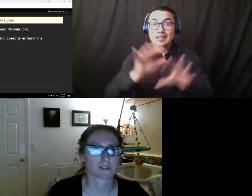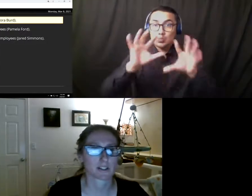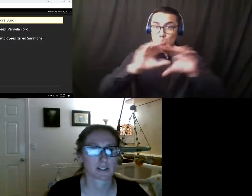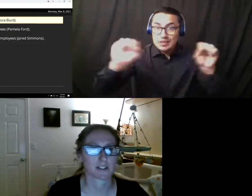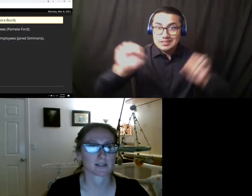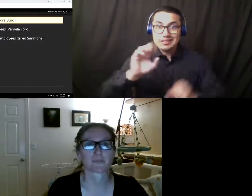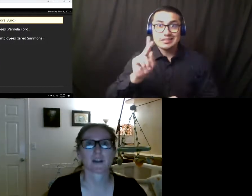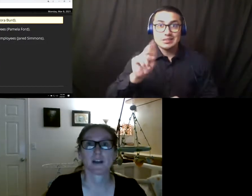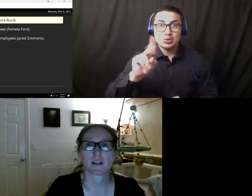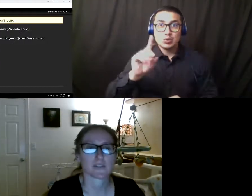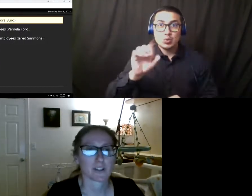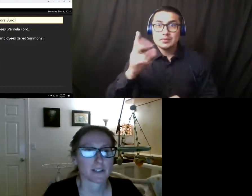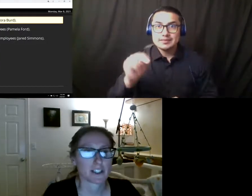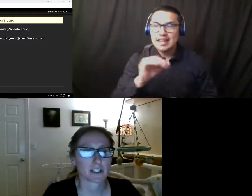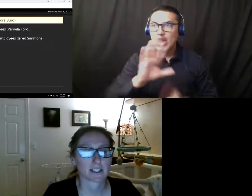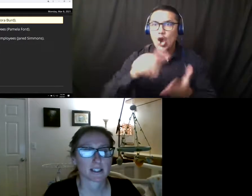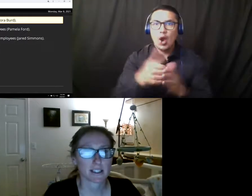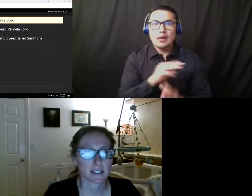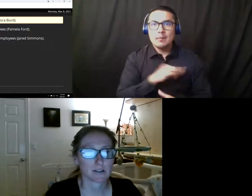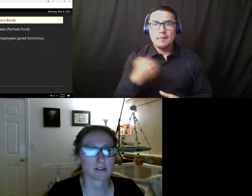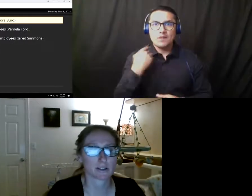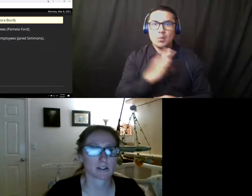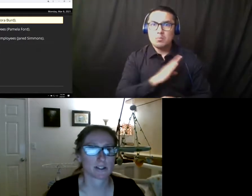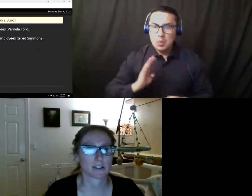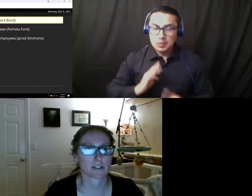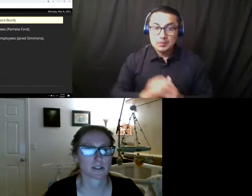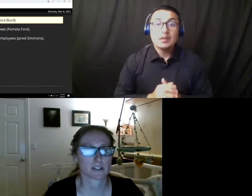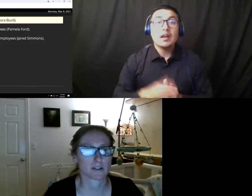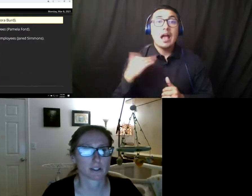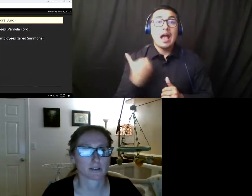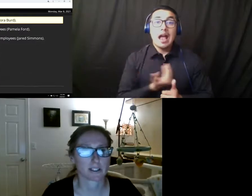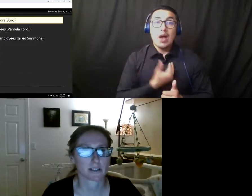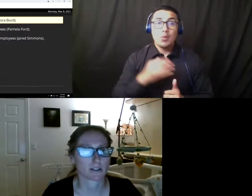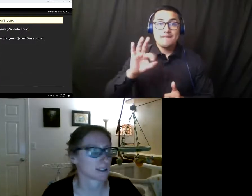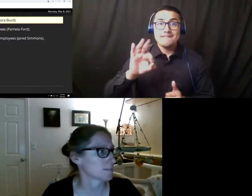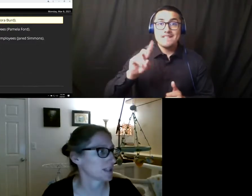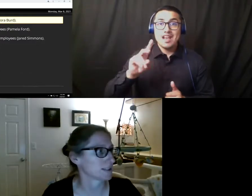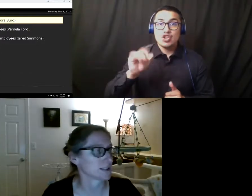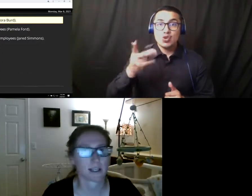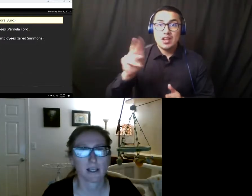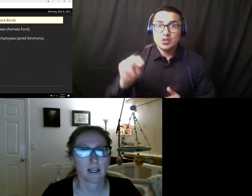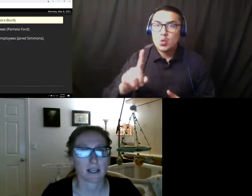Trustees. The Federation continues to urge the districts to increase transparency